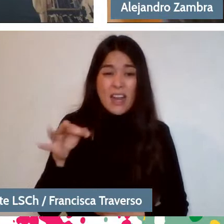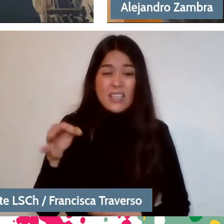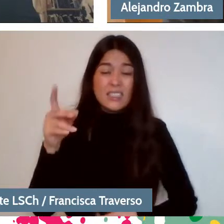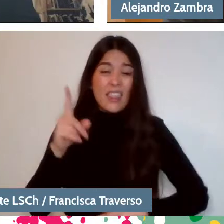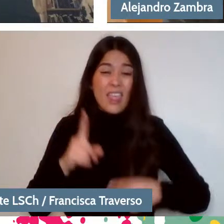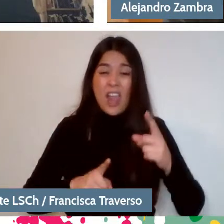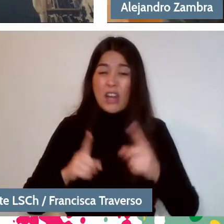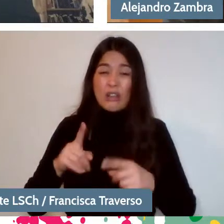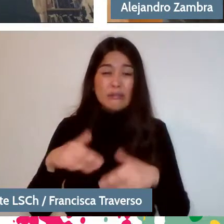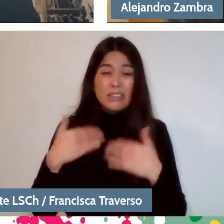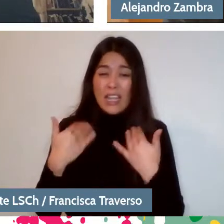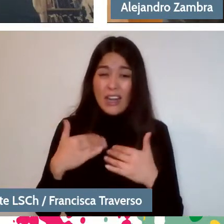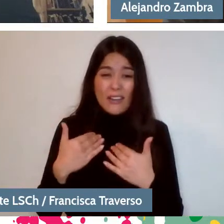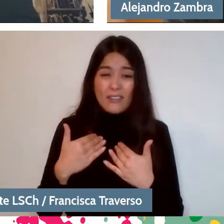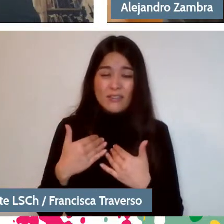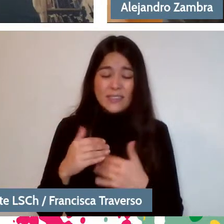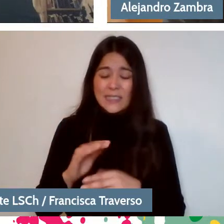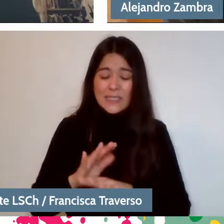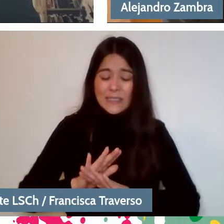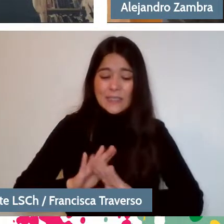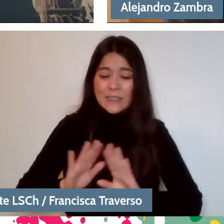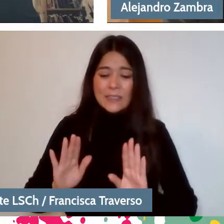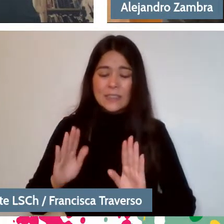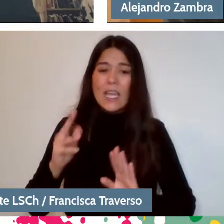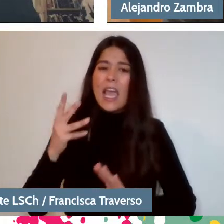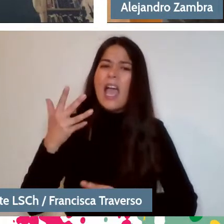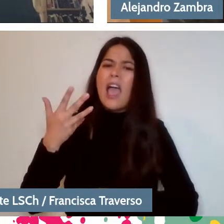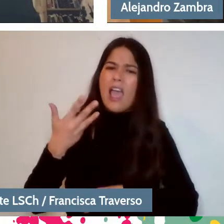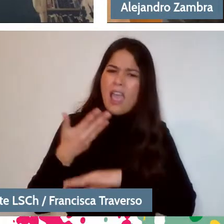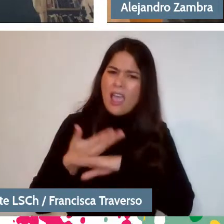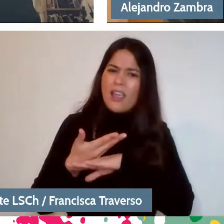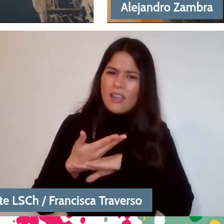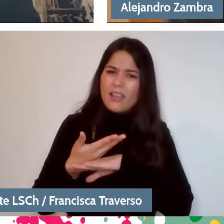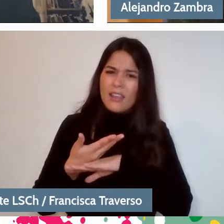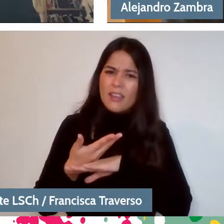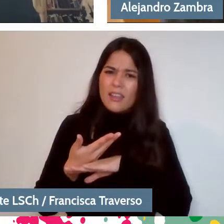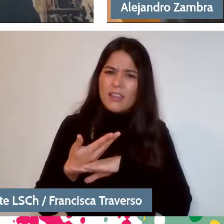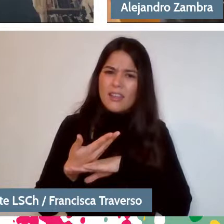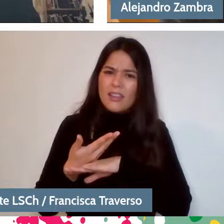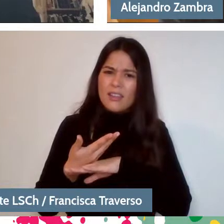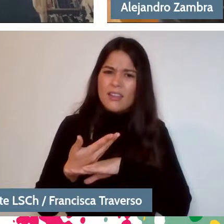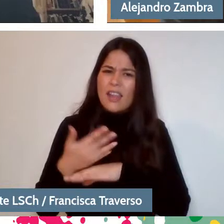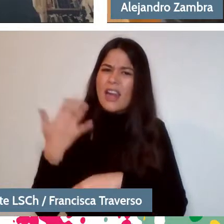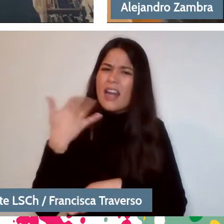you are, somehow, laughing at the silence